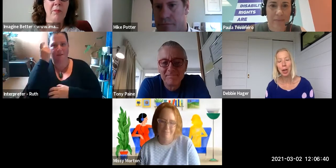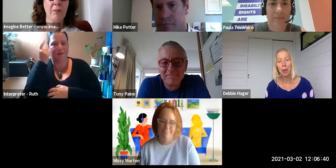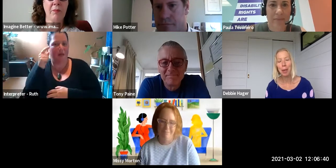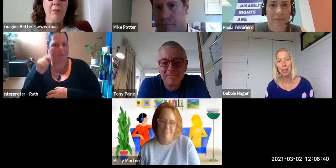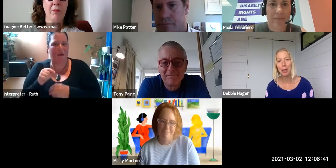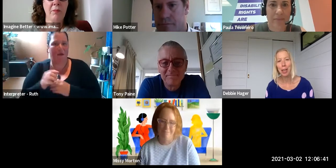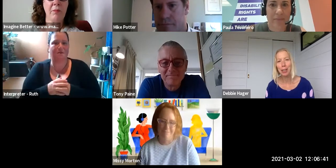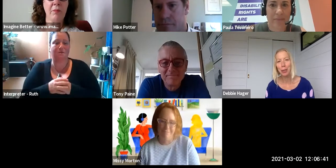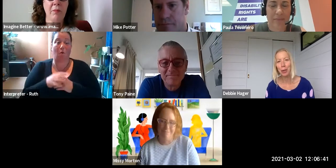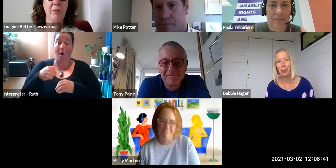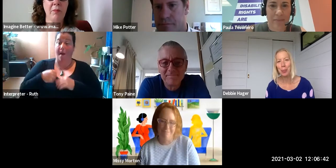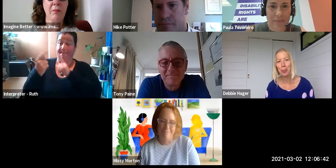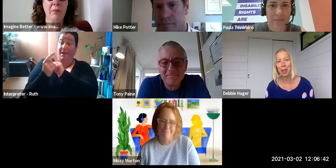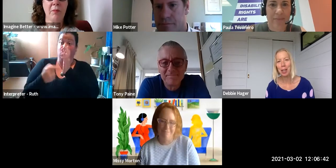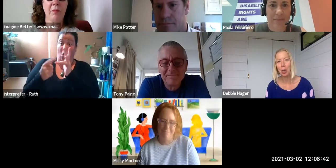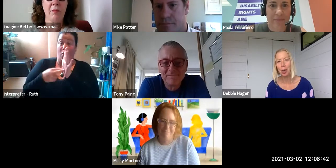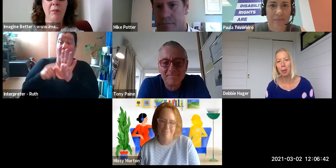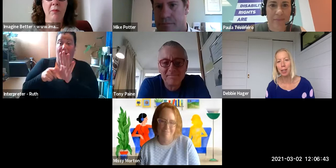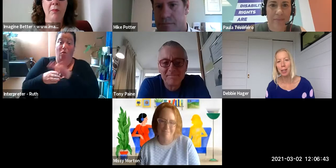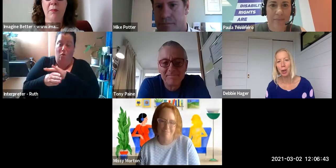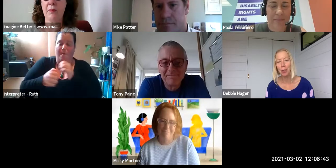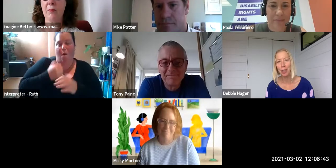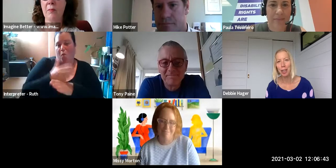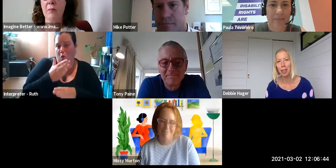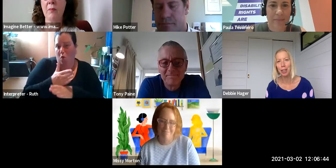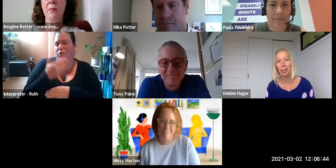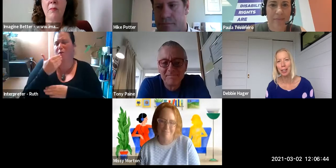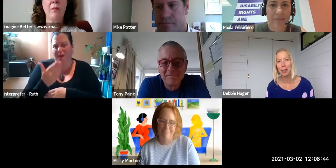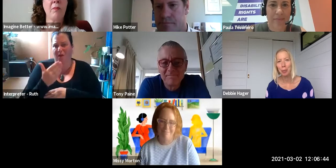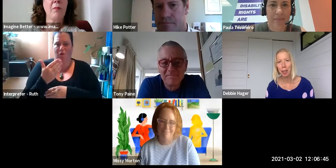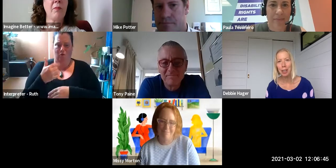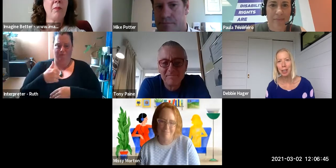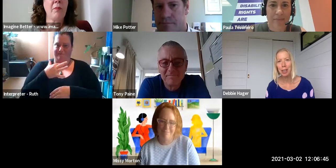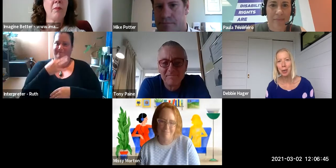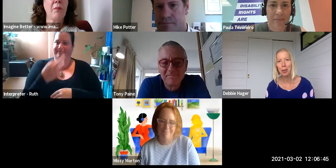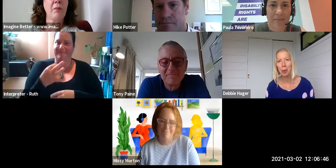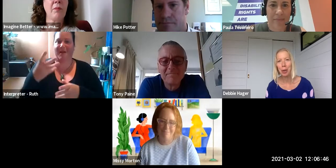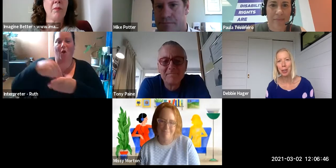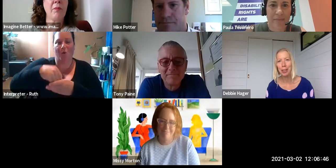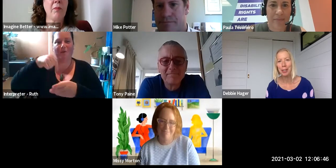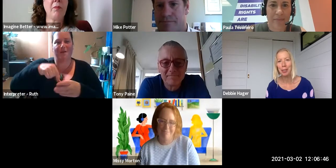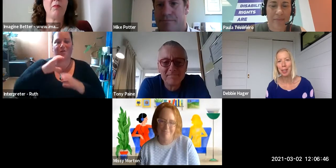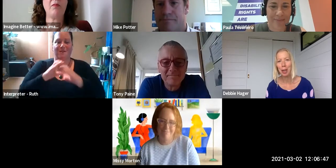and I met - so thanks for including me in this conversation. Nice to see you everybody else.